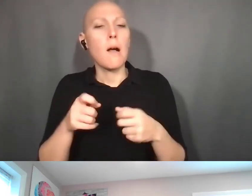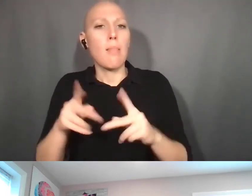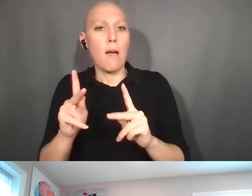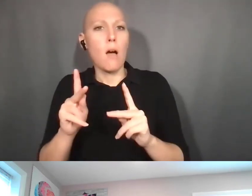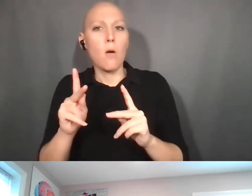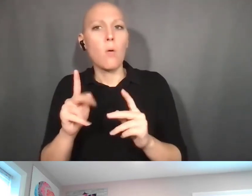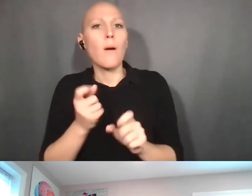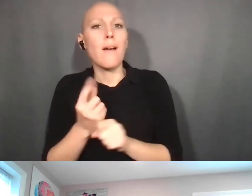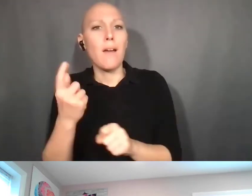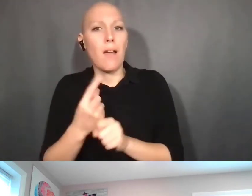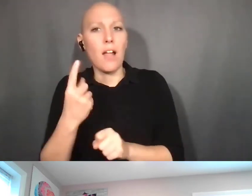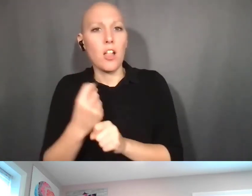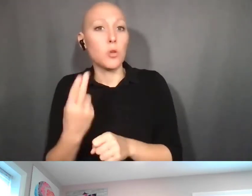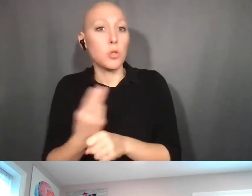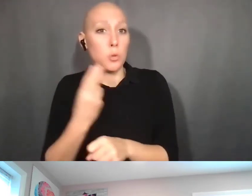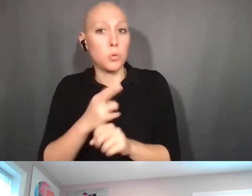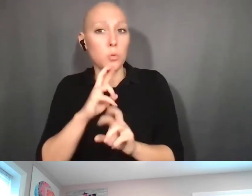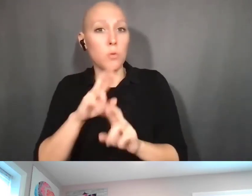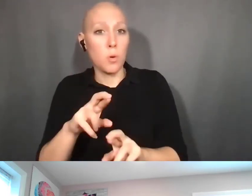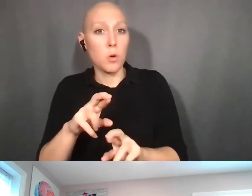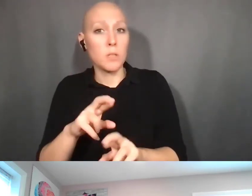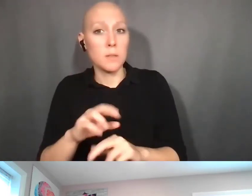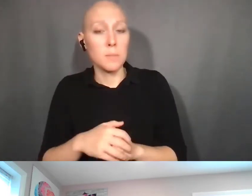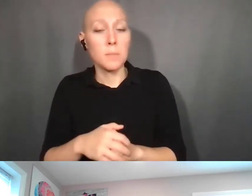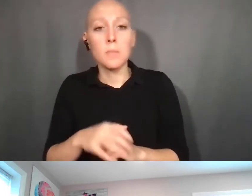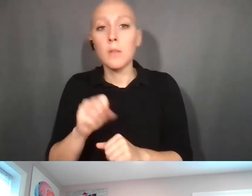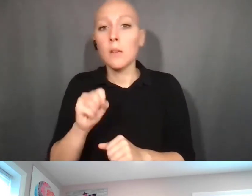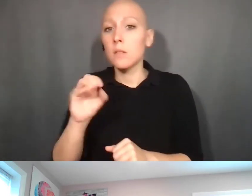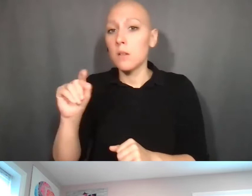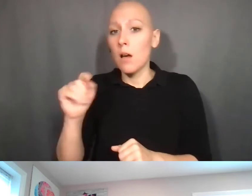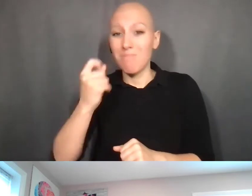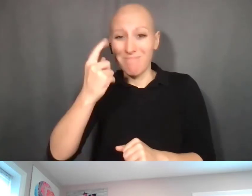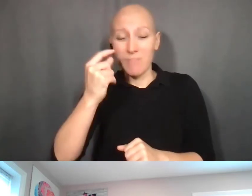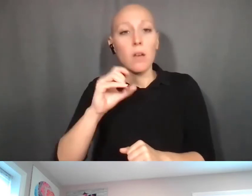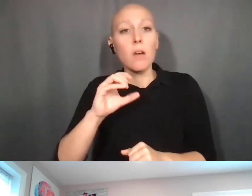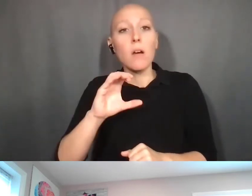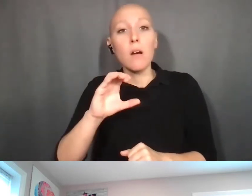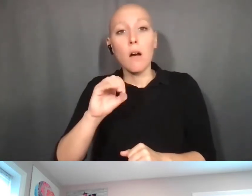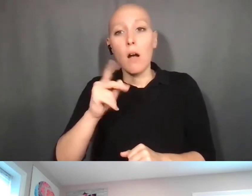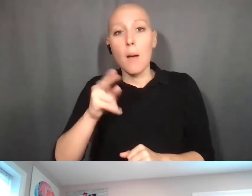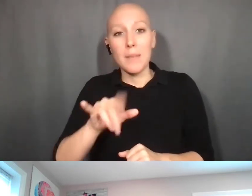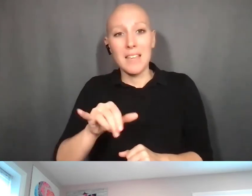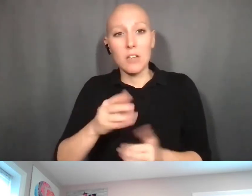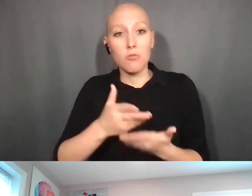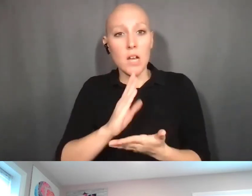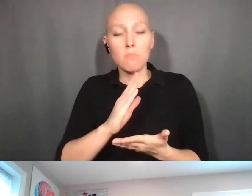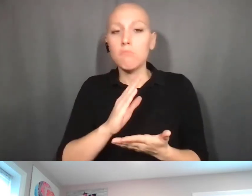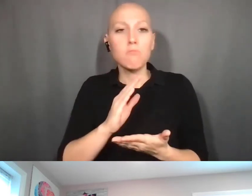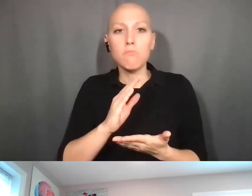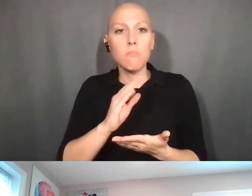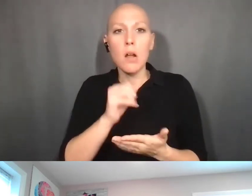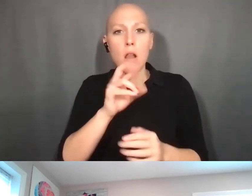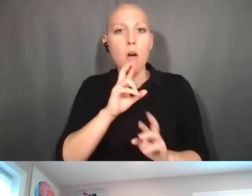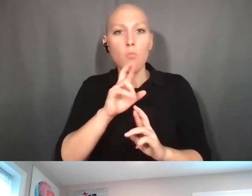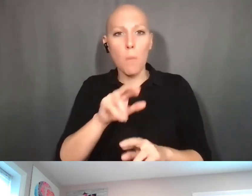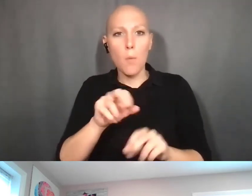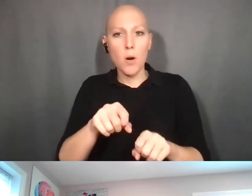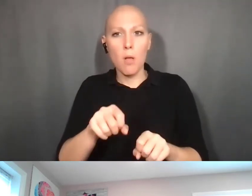Scott Cooper: And copyrights are not reportable because they may not be patentable, or are not patentable.